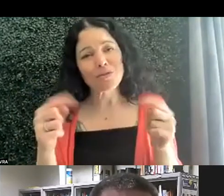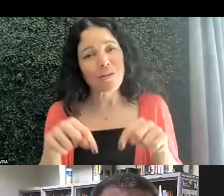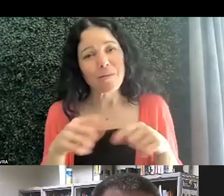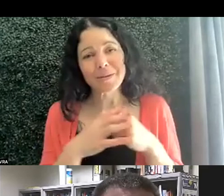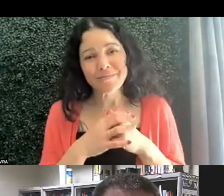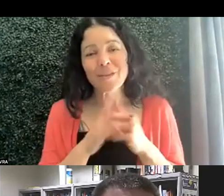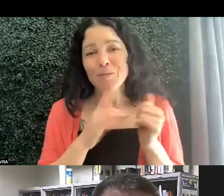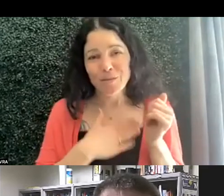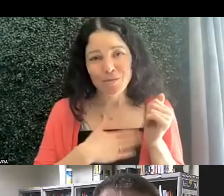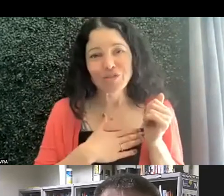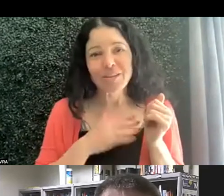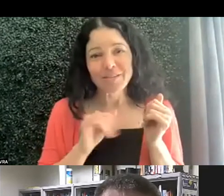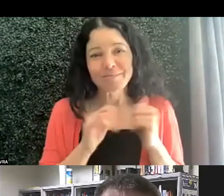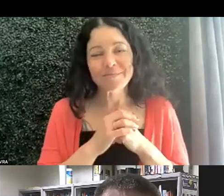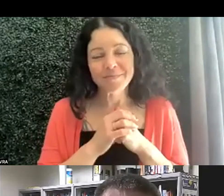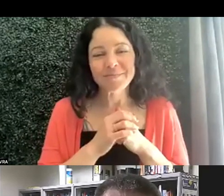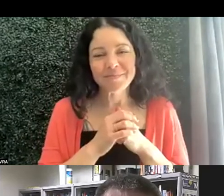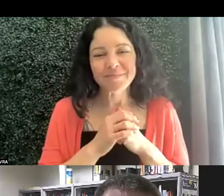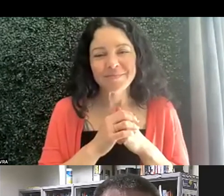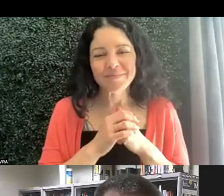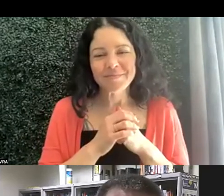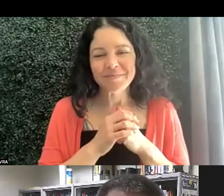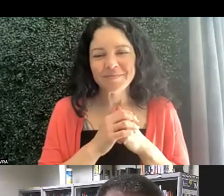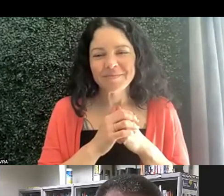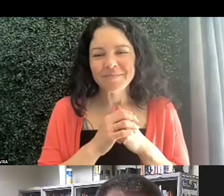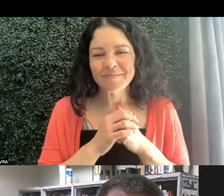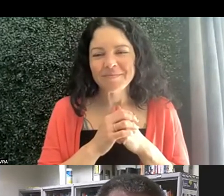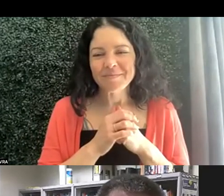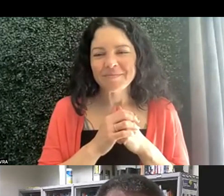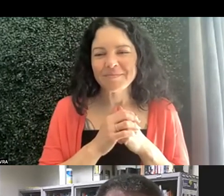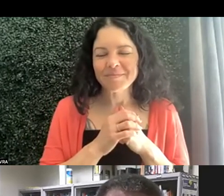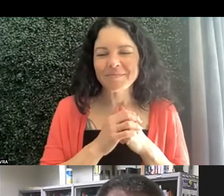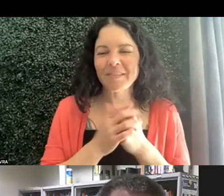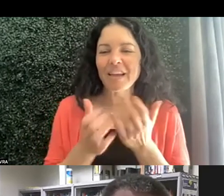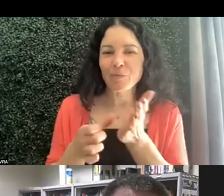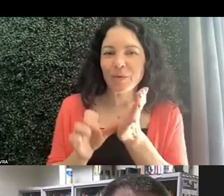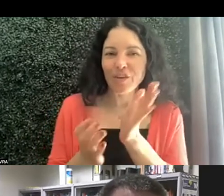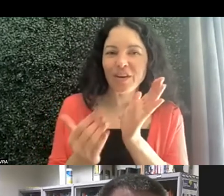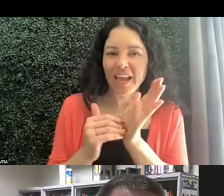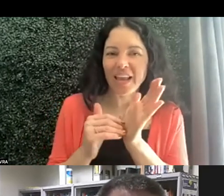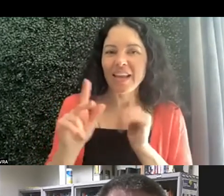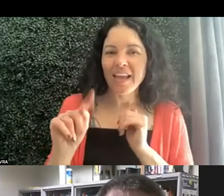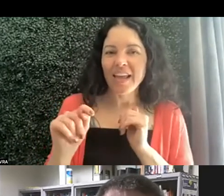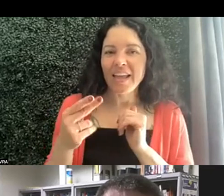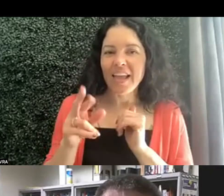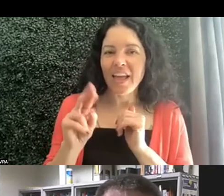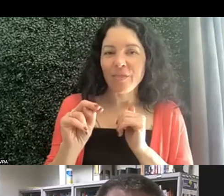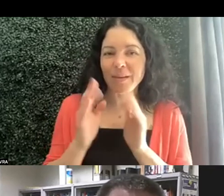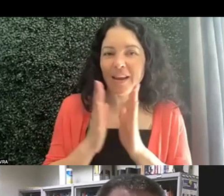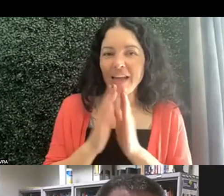I really appreciated meeting all of you. Yeah, and just to reiterate, Katherine had asked about the videos.